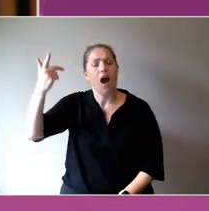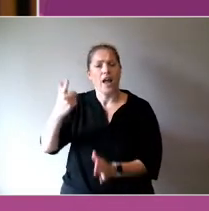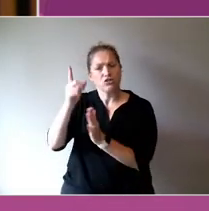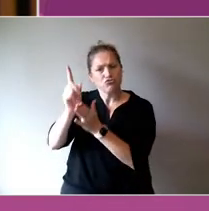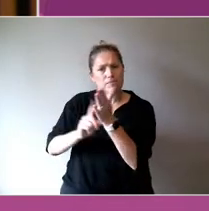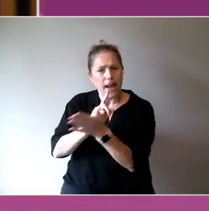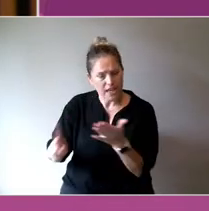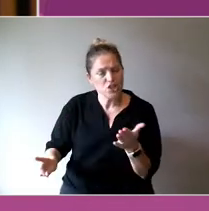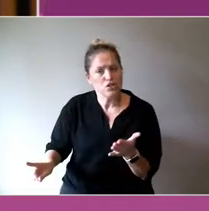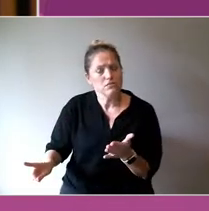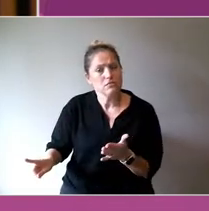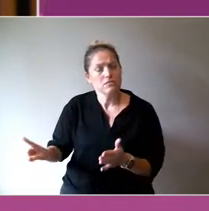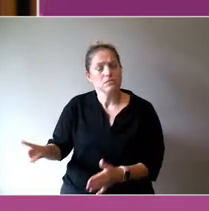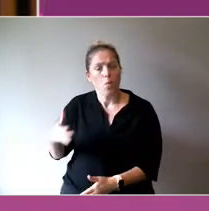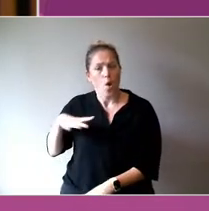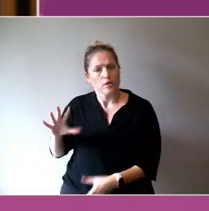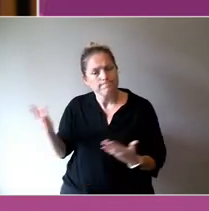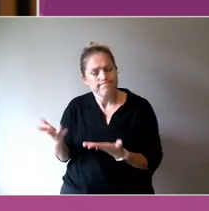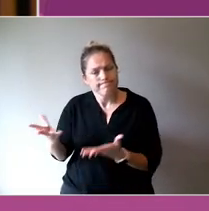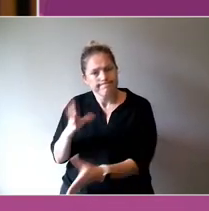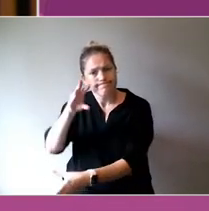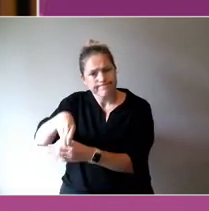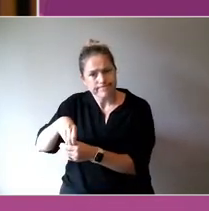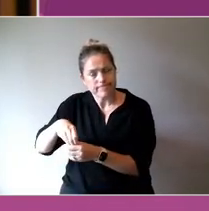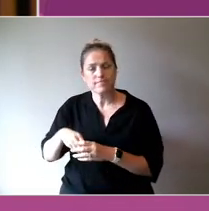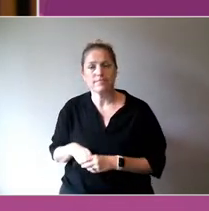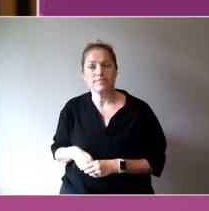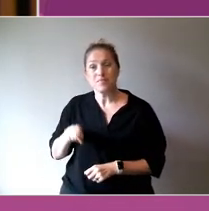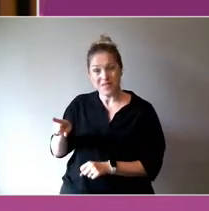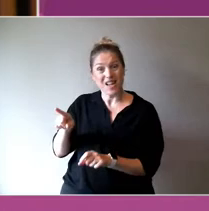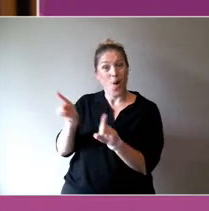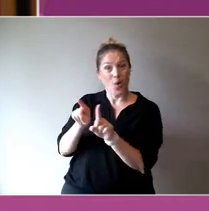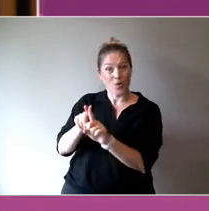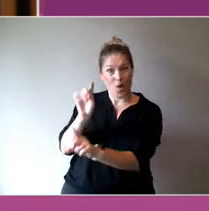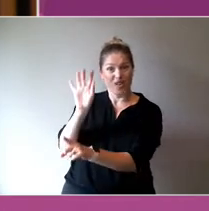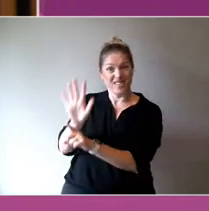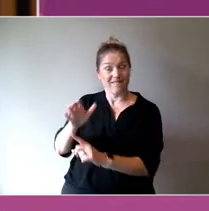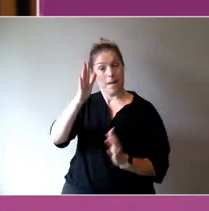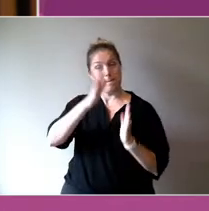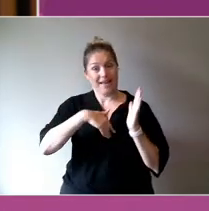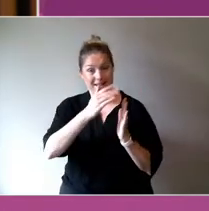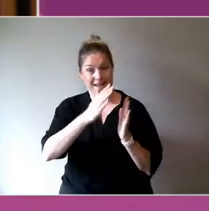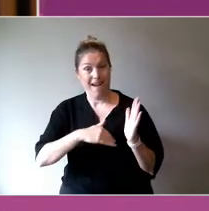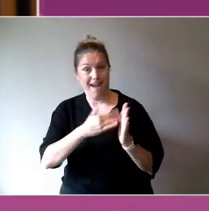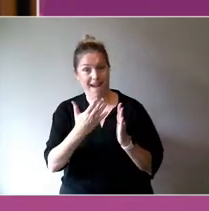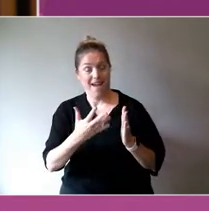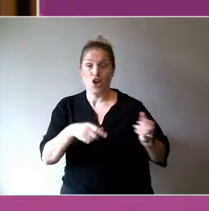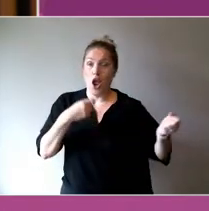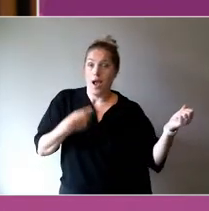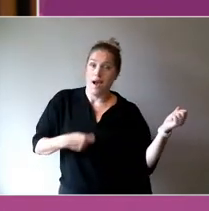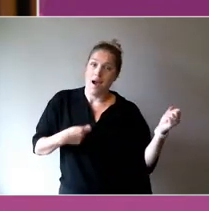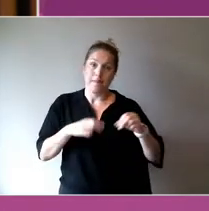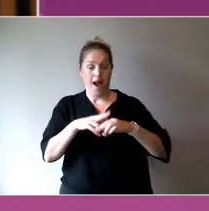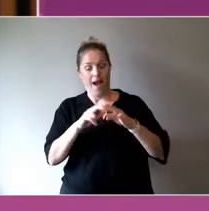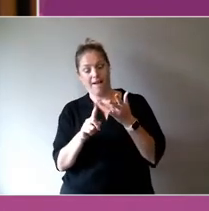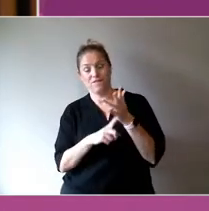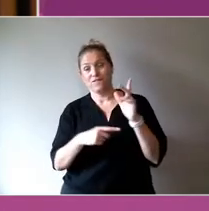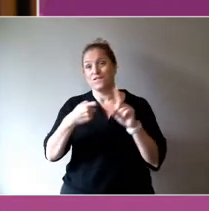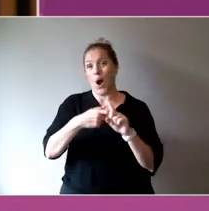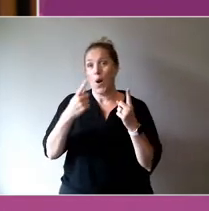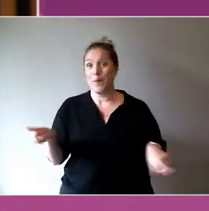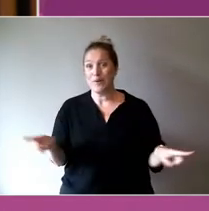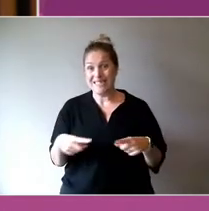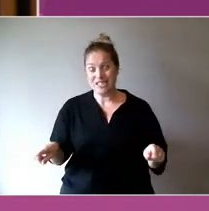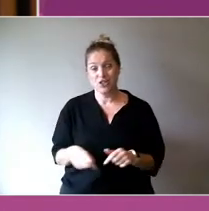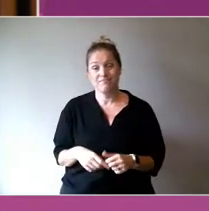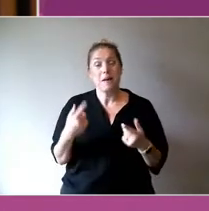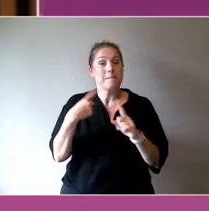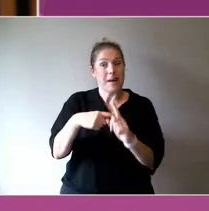In her other guise, she's been known as a painter, a pop funk musician, and an artist